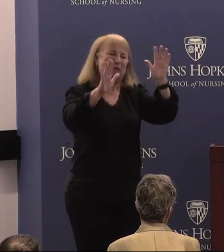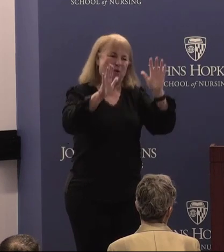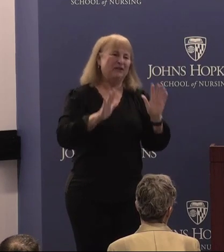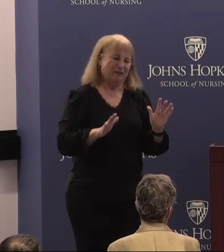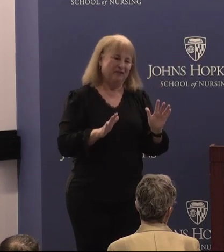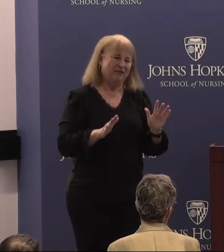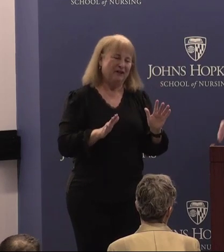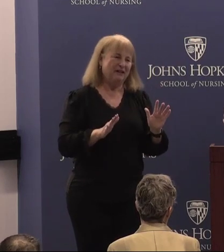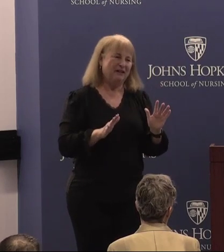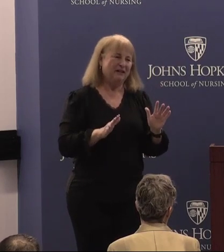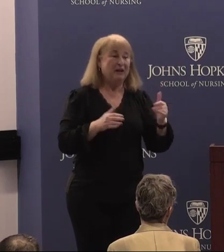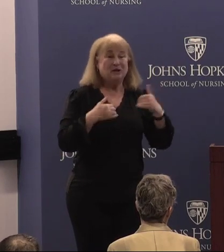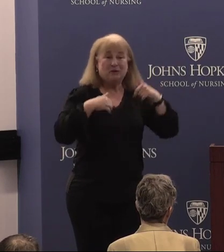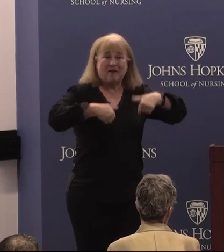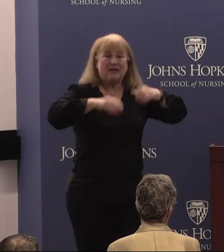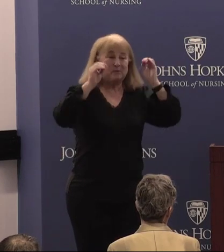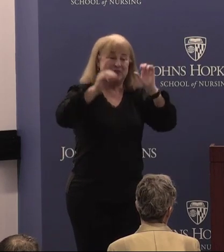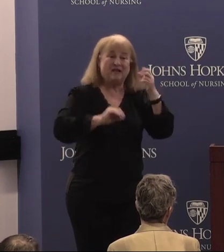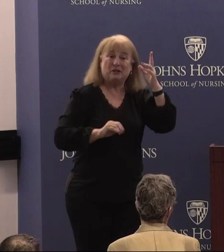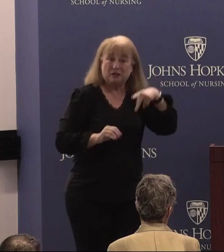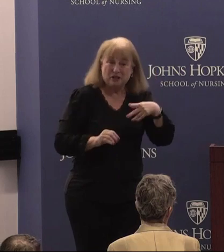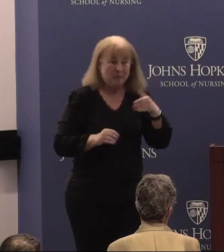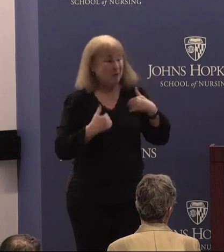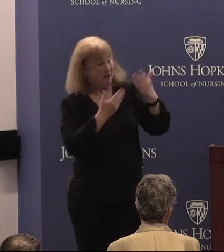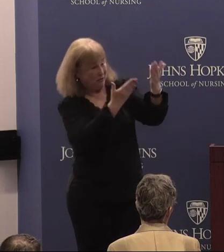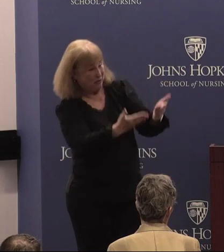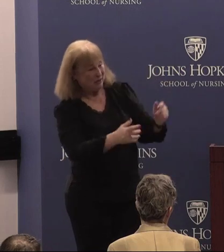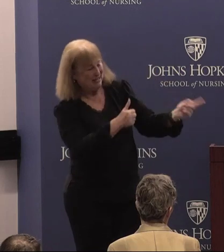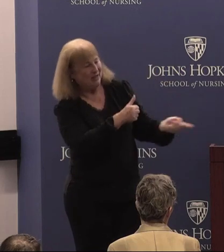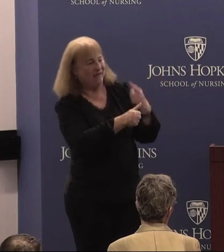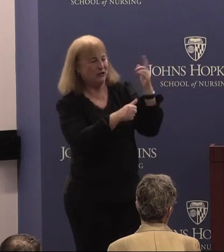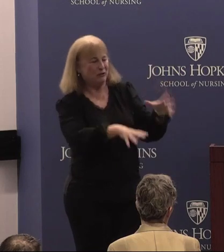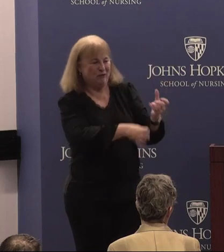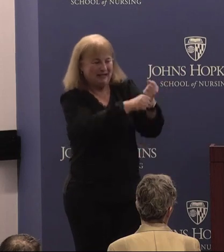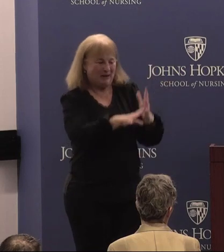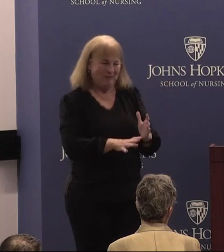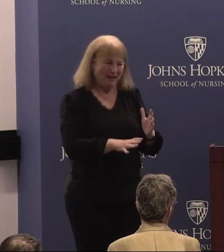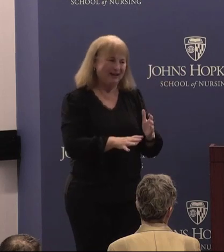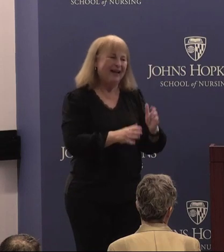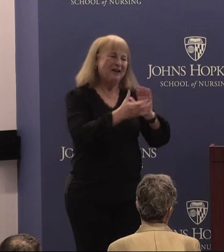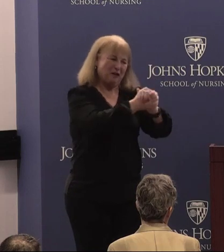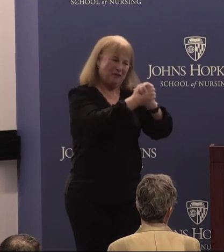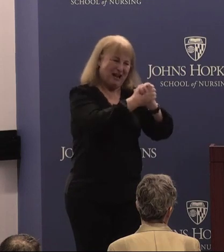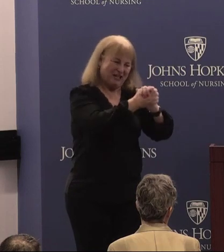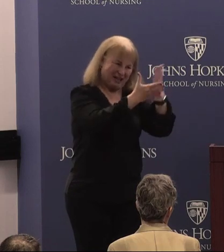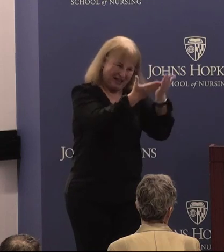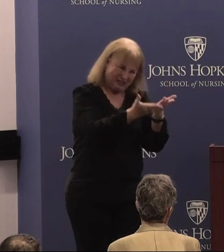uh, to have this professorship and have you as the inaugural recipient so congratulations. Earlier